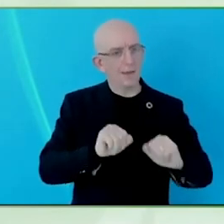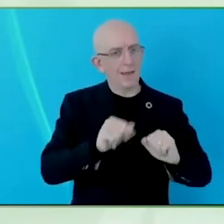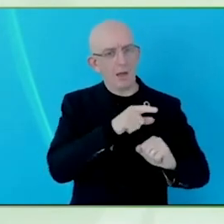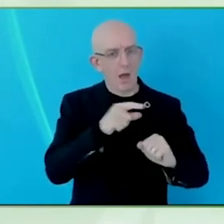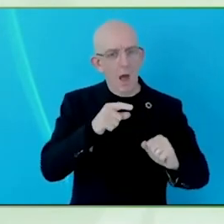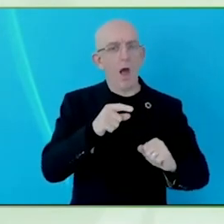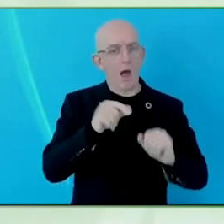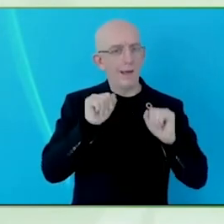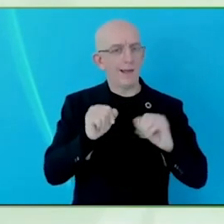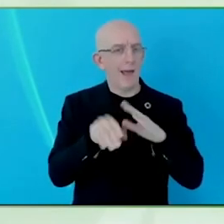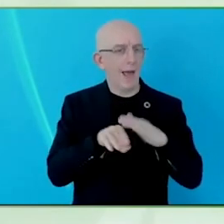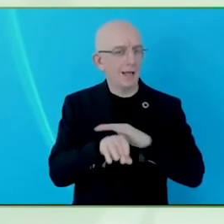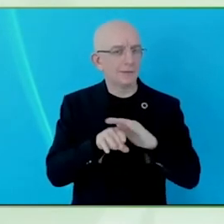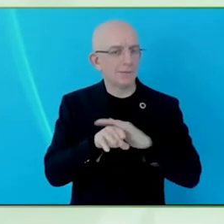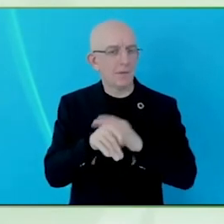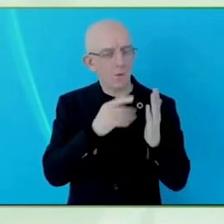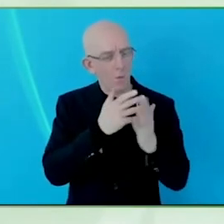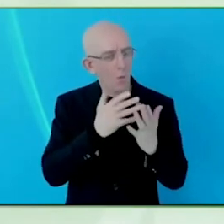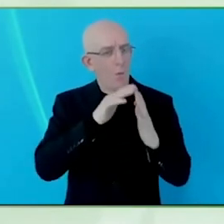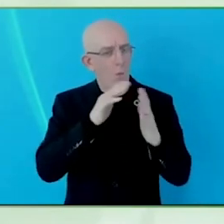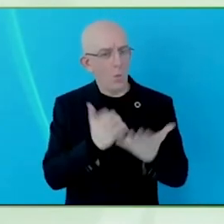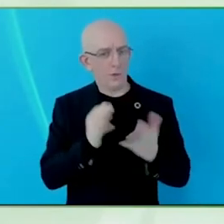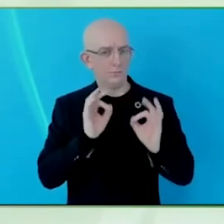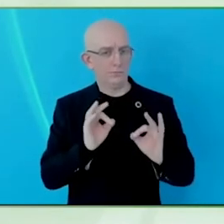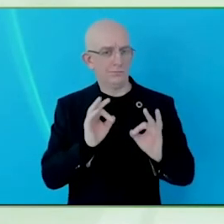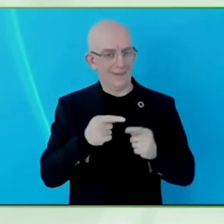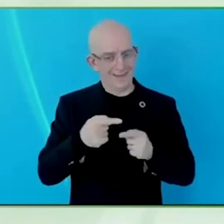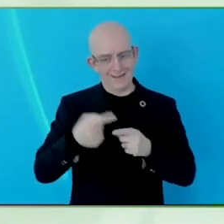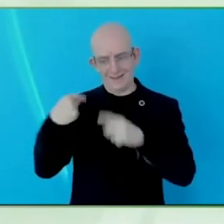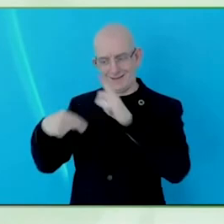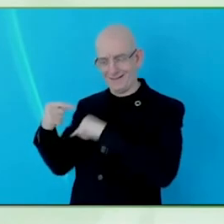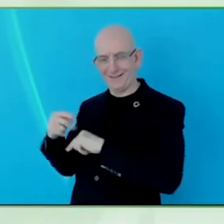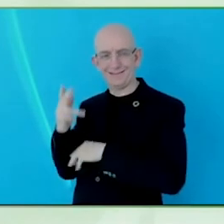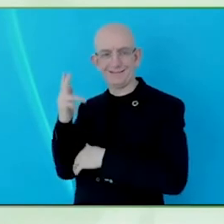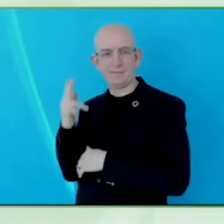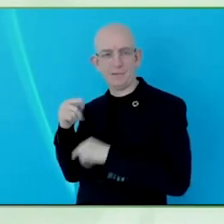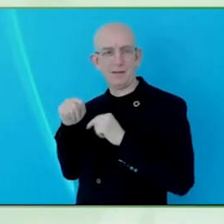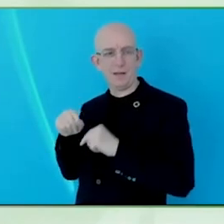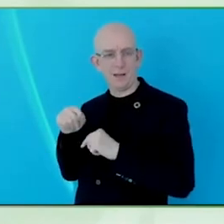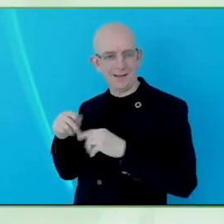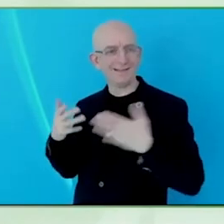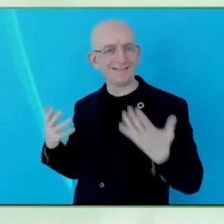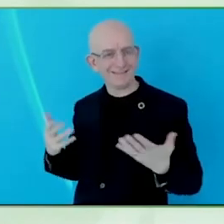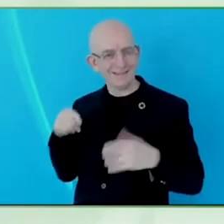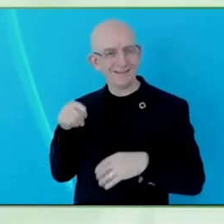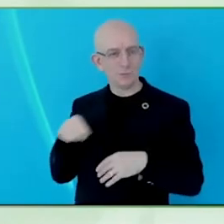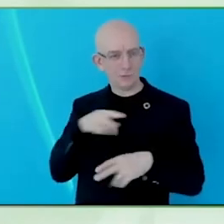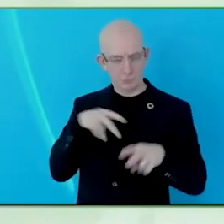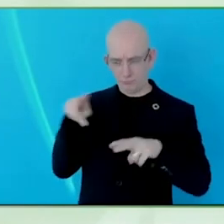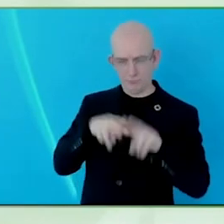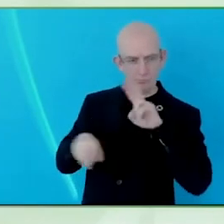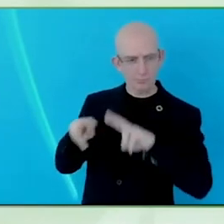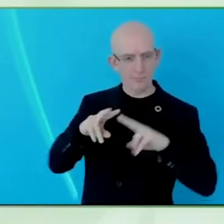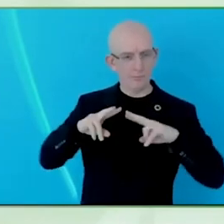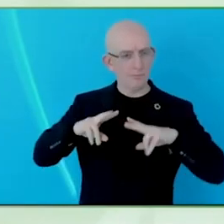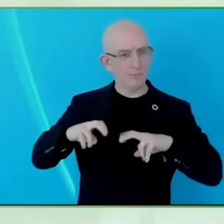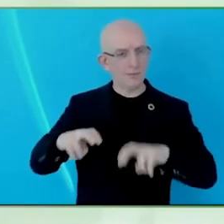probably done about four or five iterations, so very much using traditional agile project management speak.